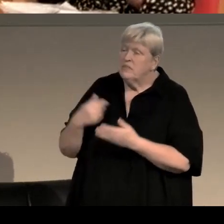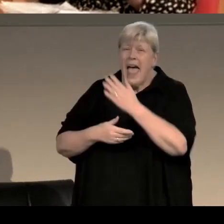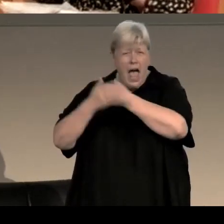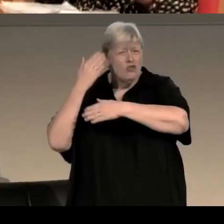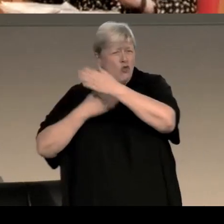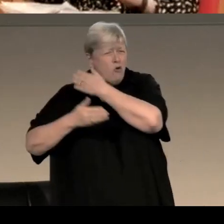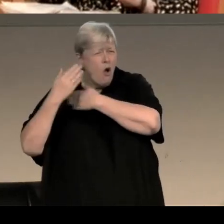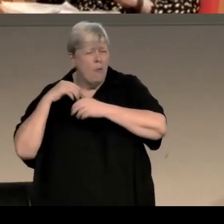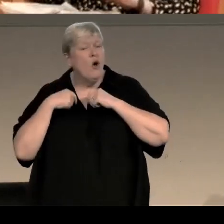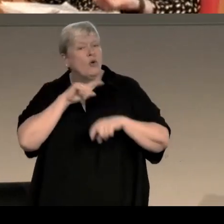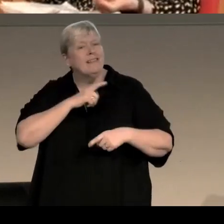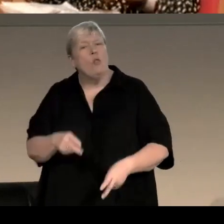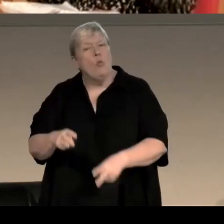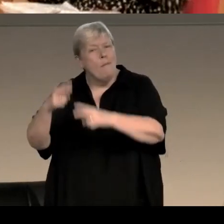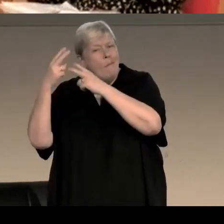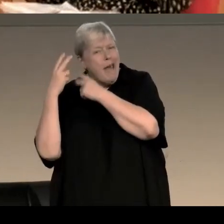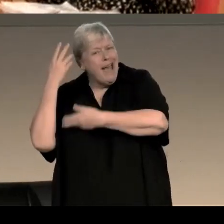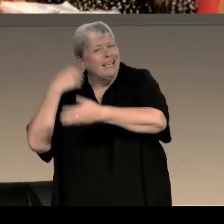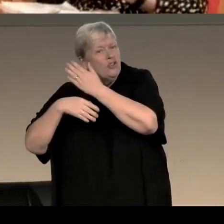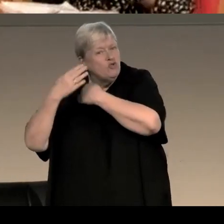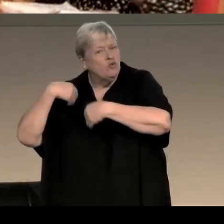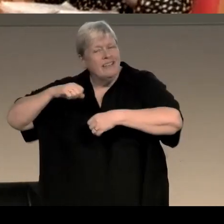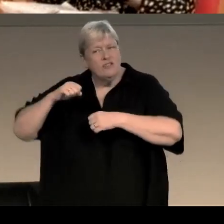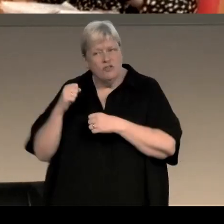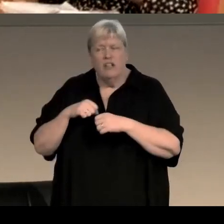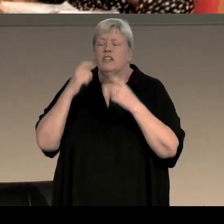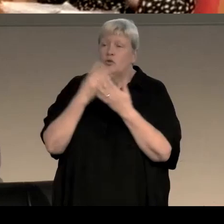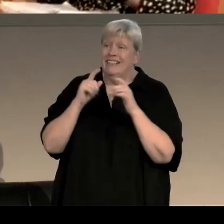it looks back recent history in Scotland, and that's very different from Still Life